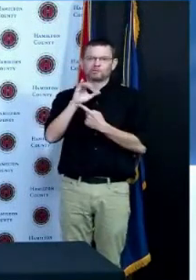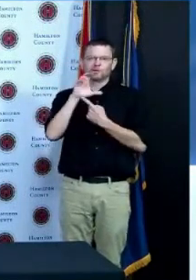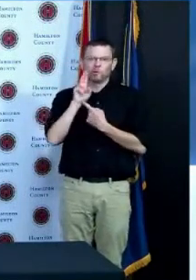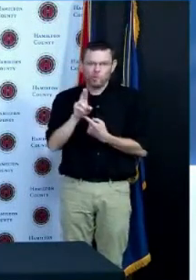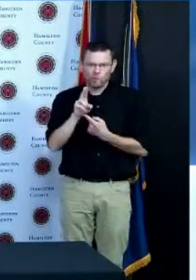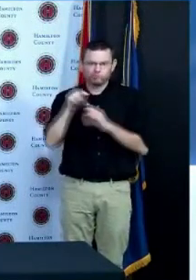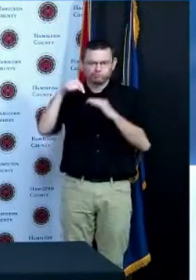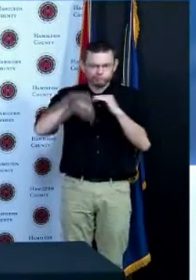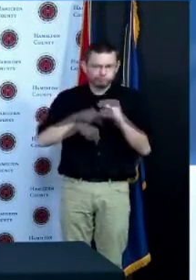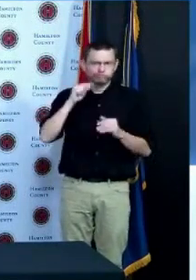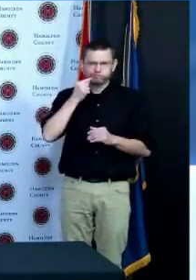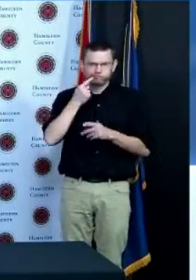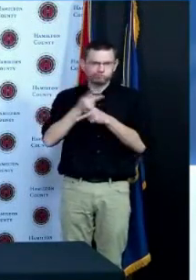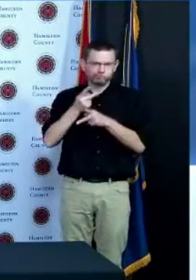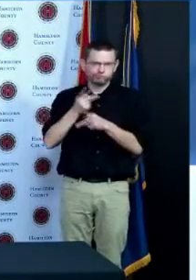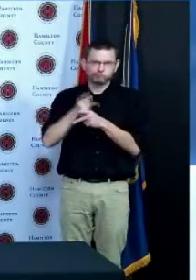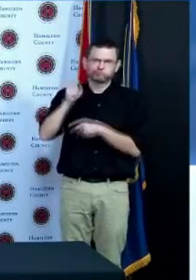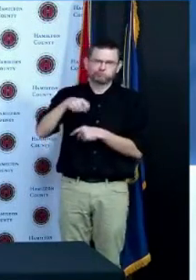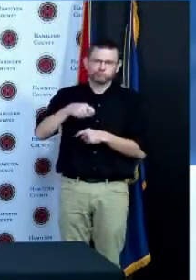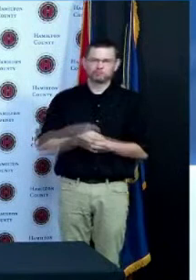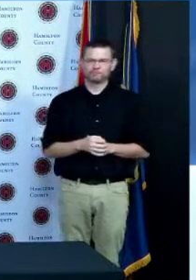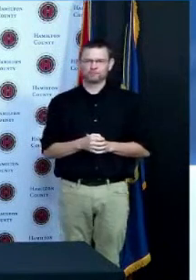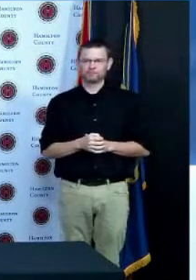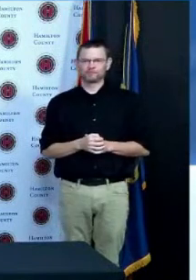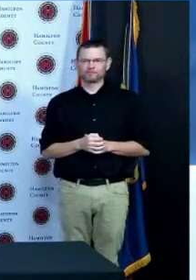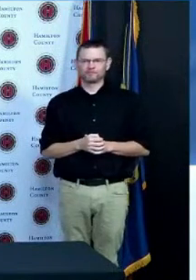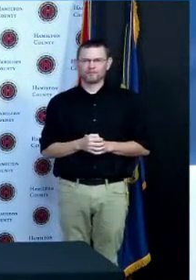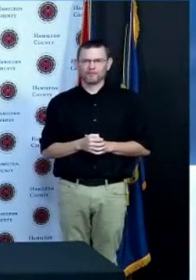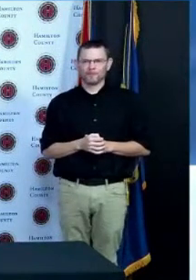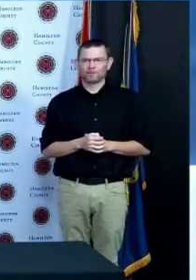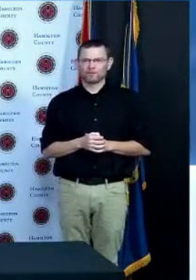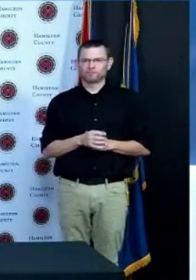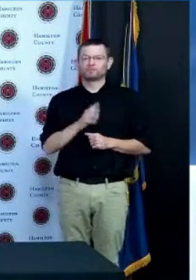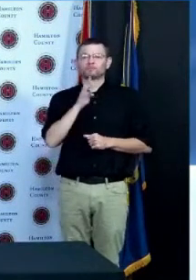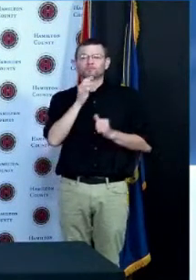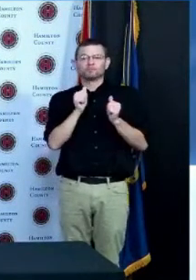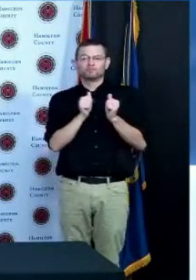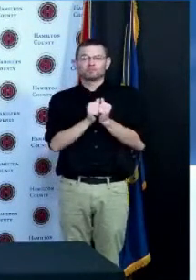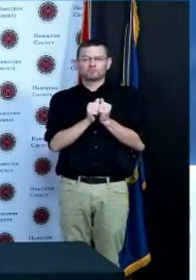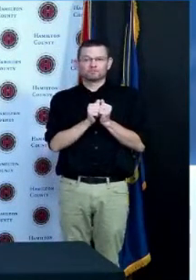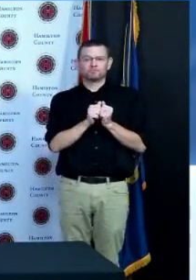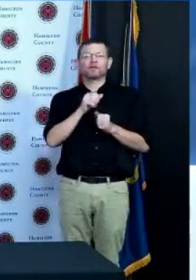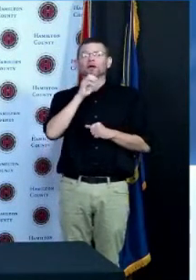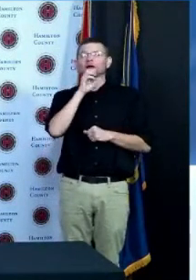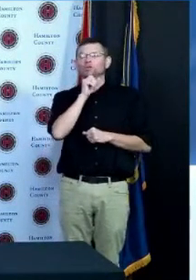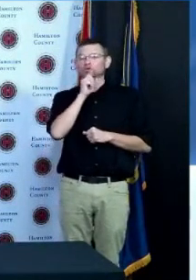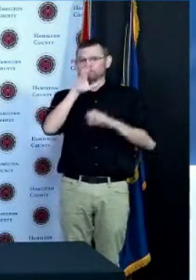to vaccines Commissioner Driehaus referenced the age groups that have been vaccinated